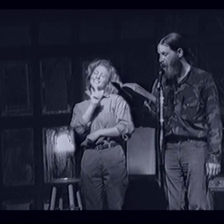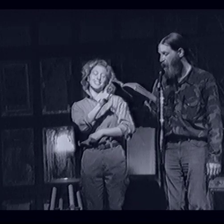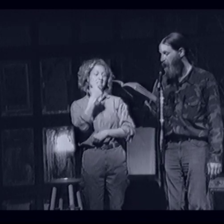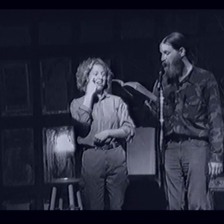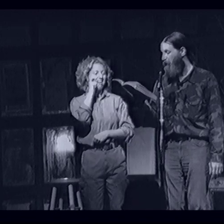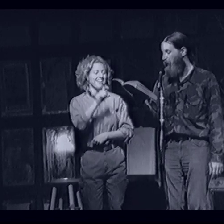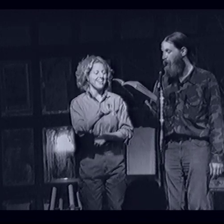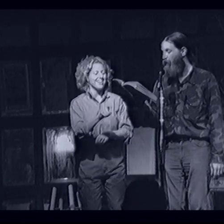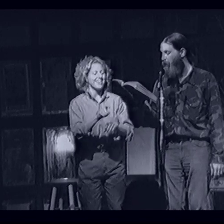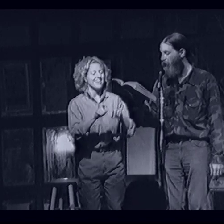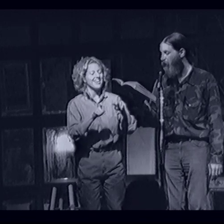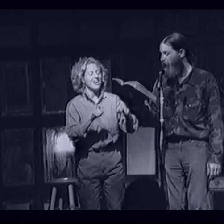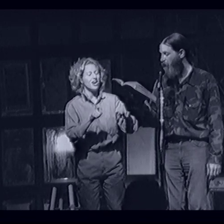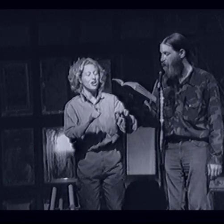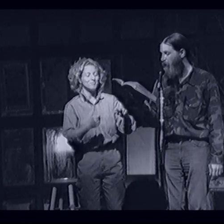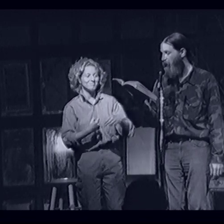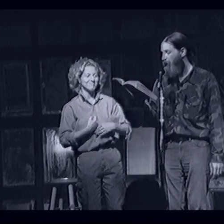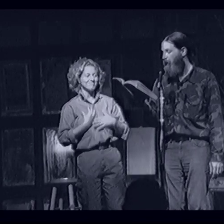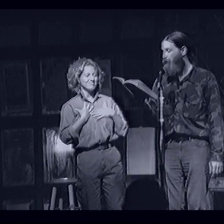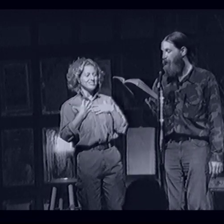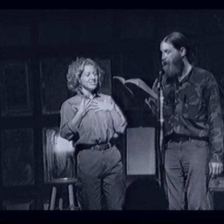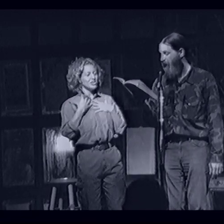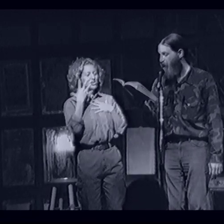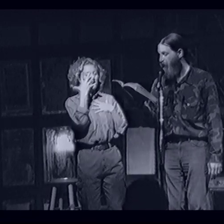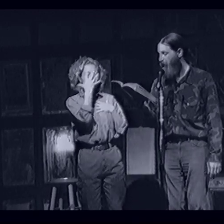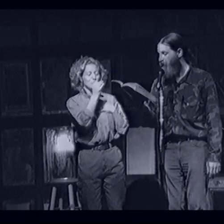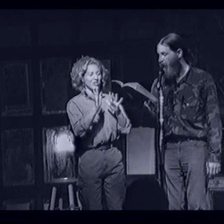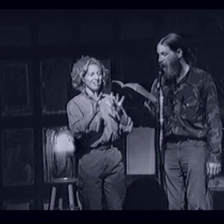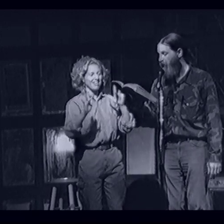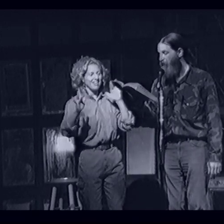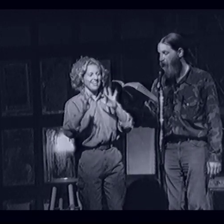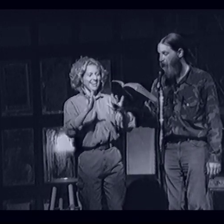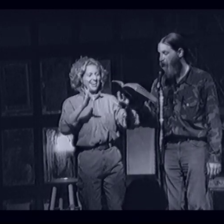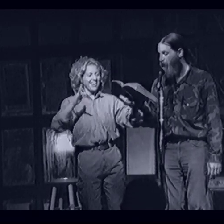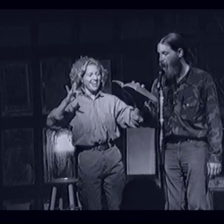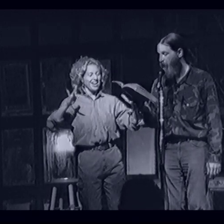And are overcome with the dazzling sight of naked boyhood?